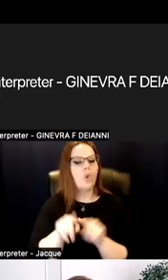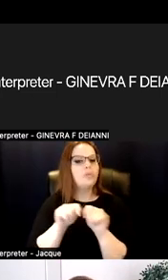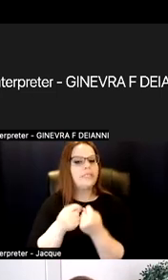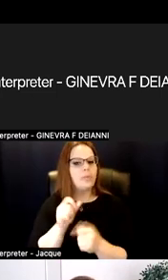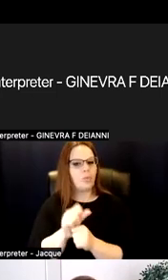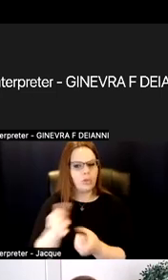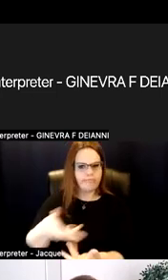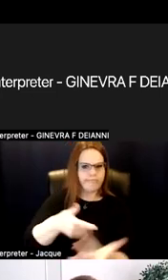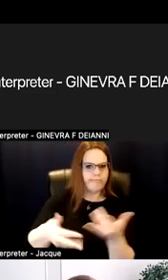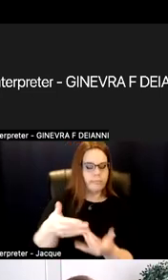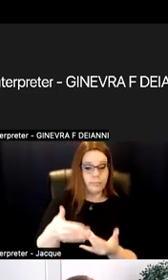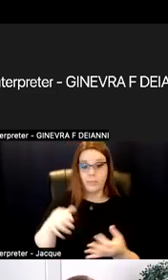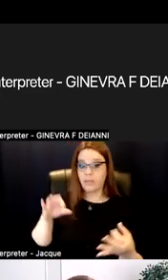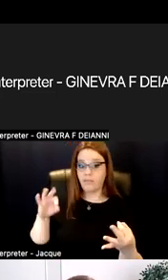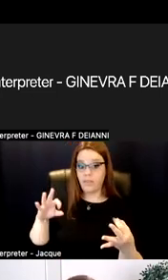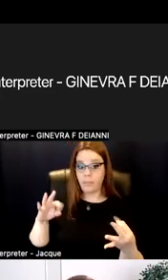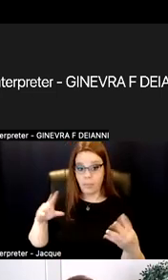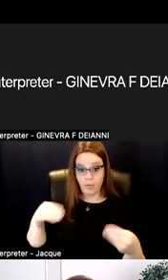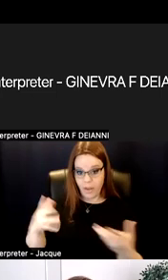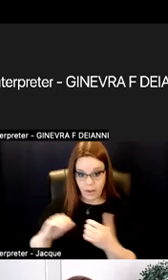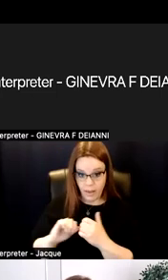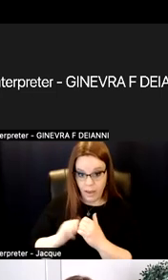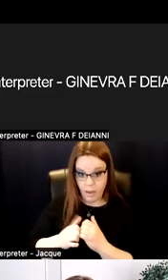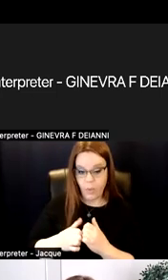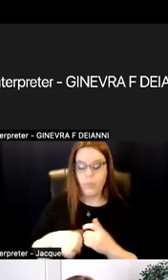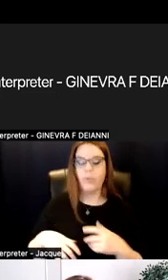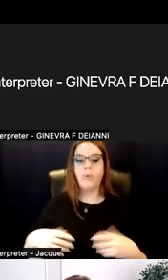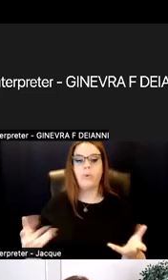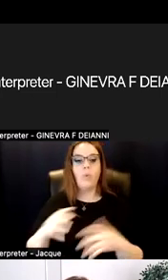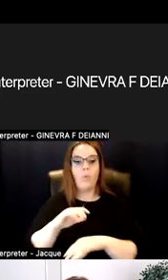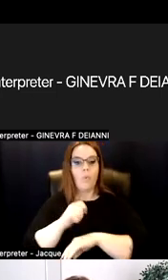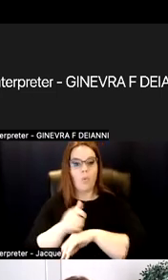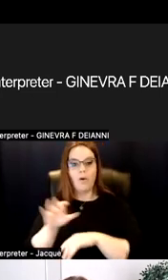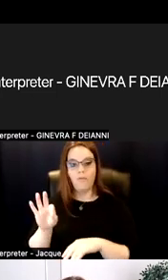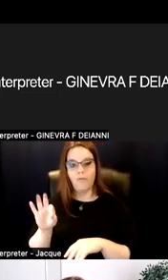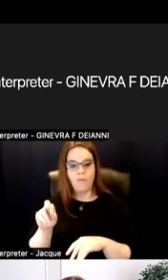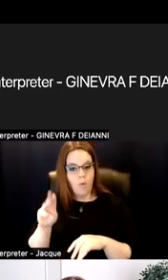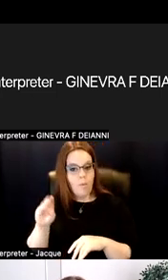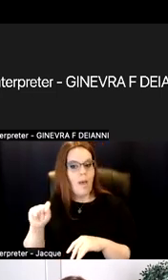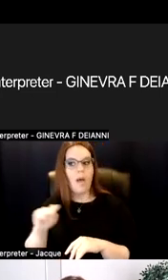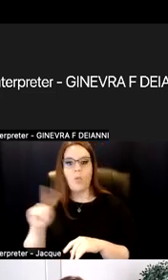How is feedback provided and what format is it provided? Where does it come from?